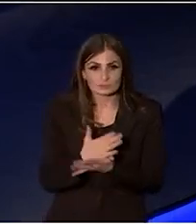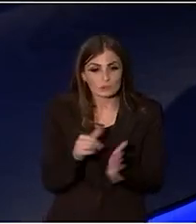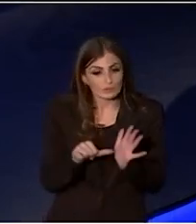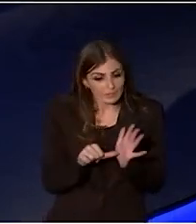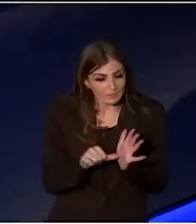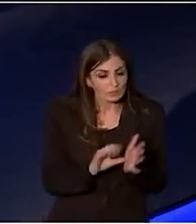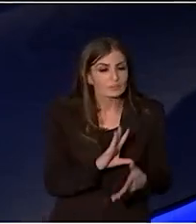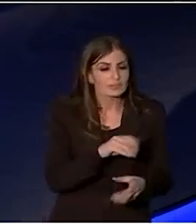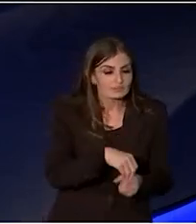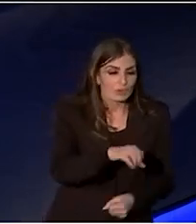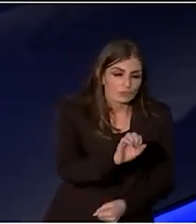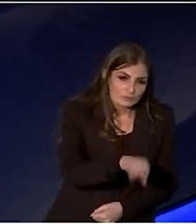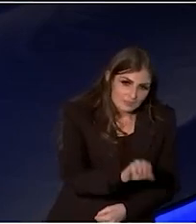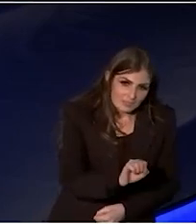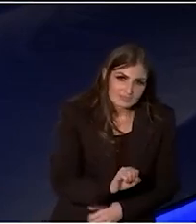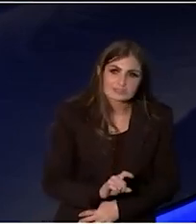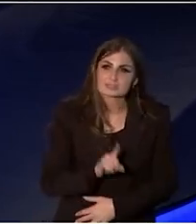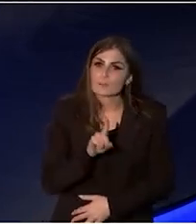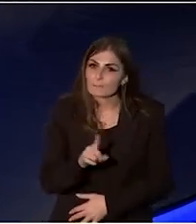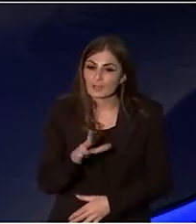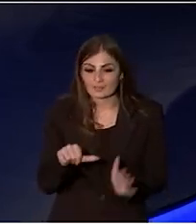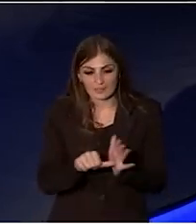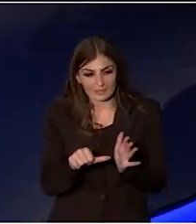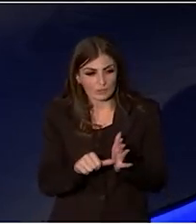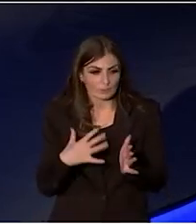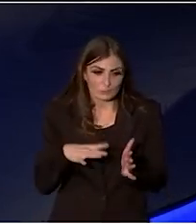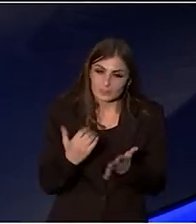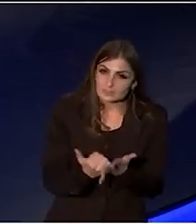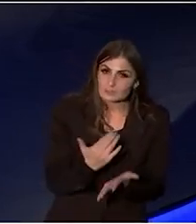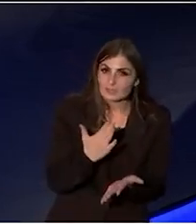And in making the economic case, we need to ensure that people